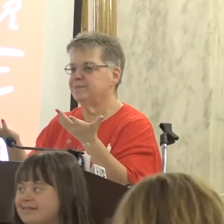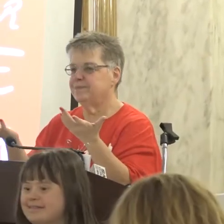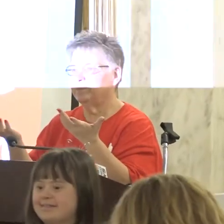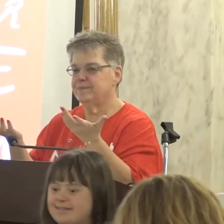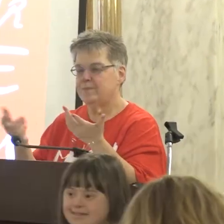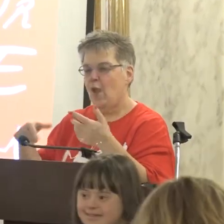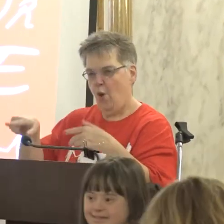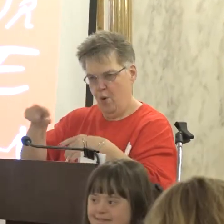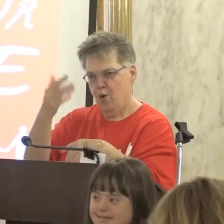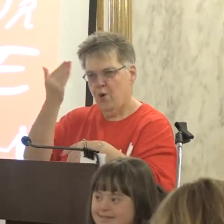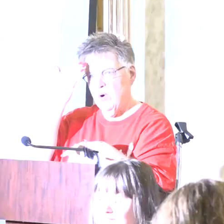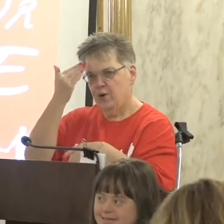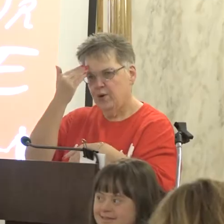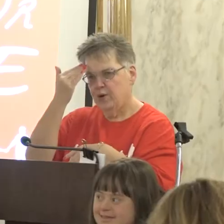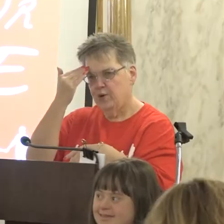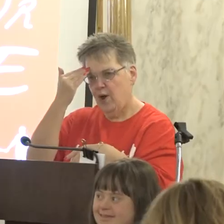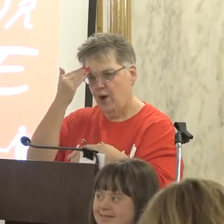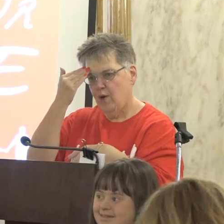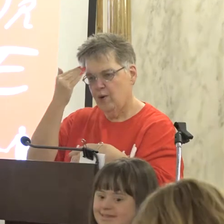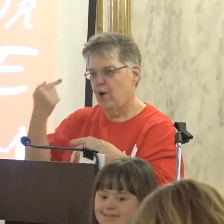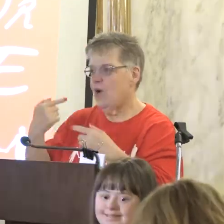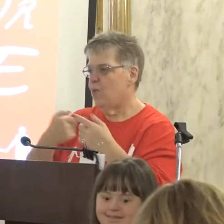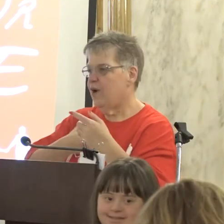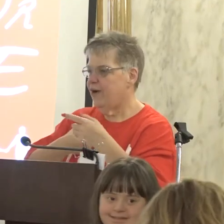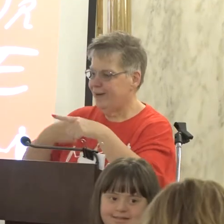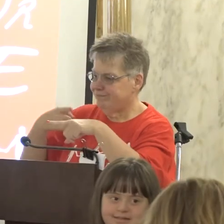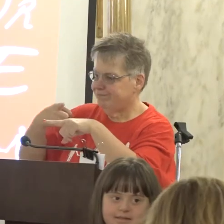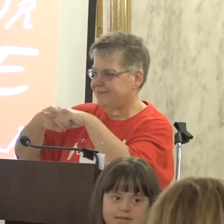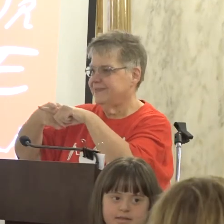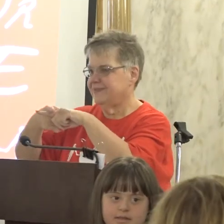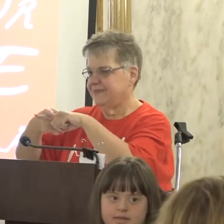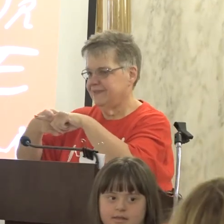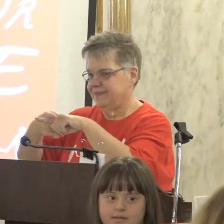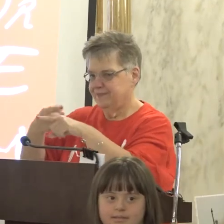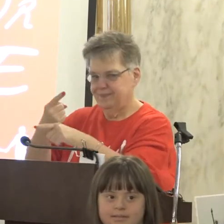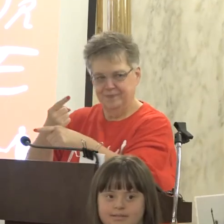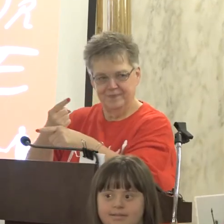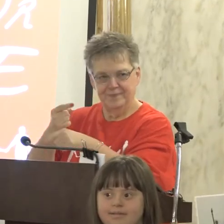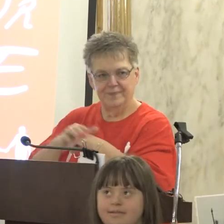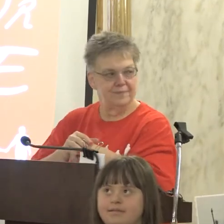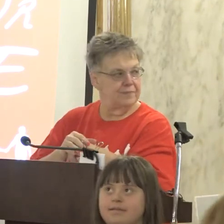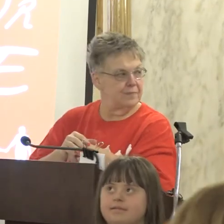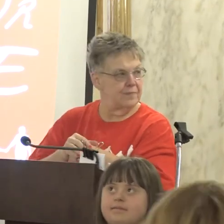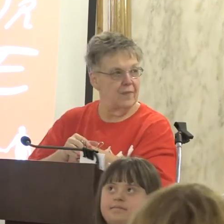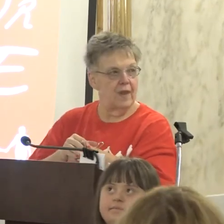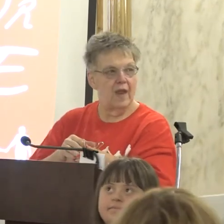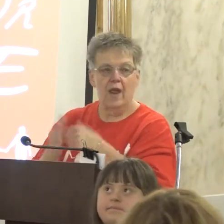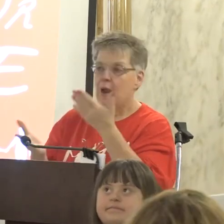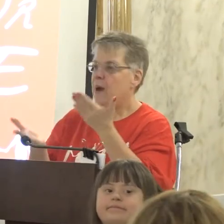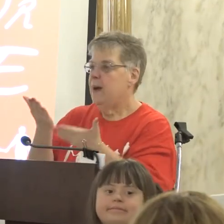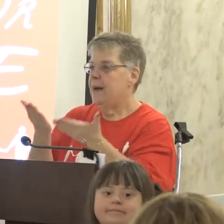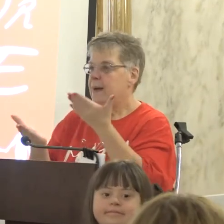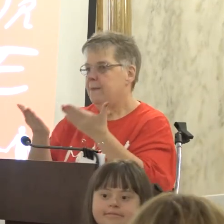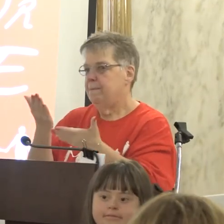You know we're at a Crossroads aren't we In fact we may even be at a